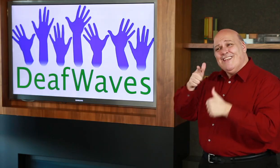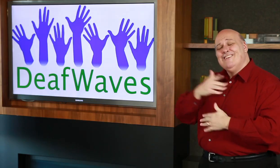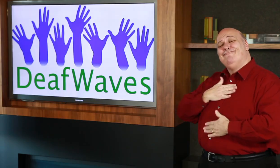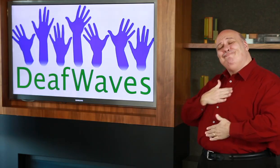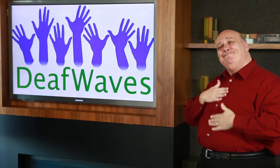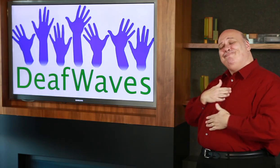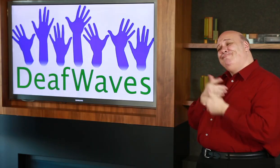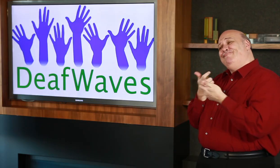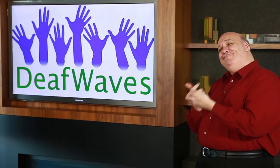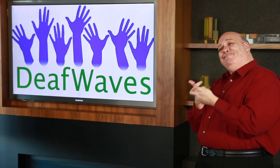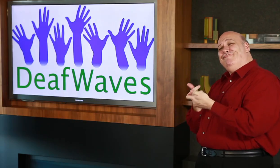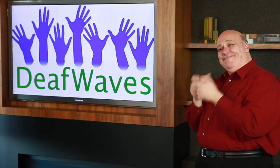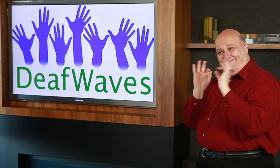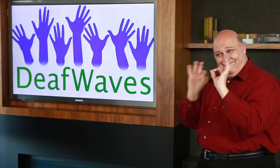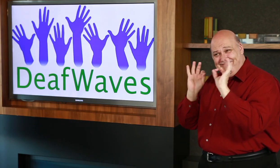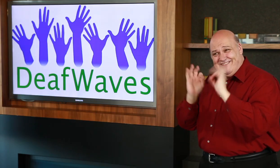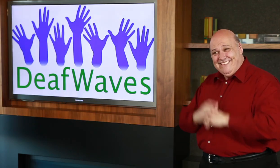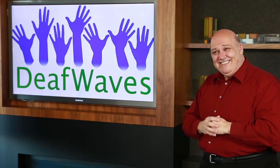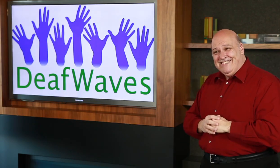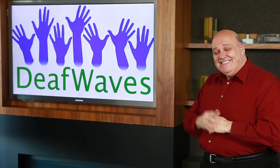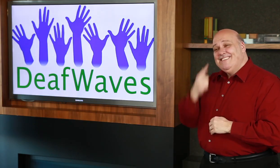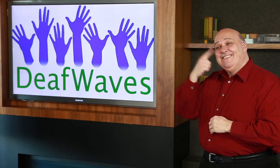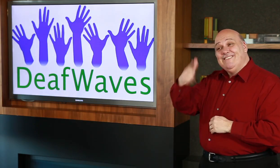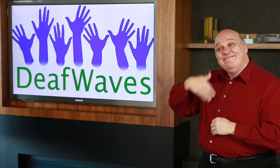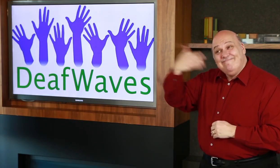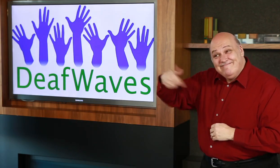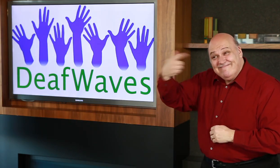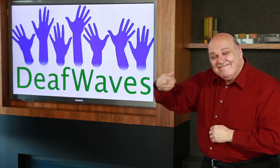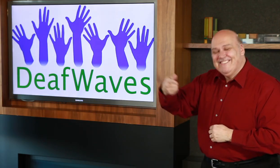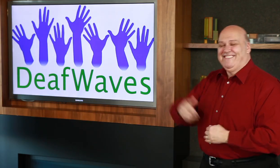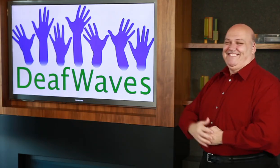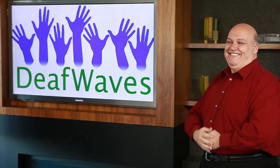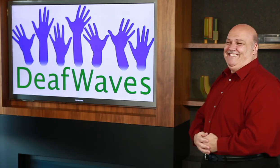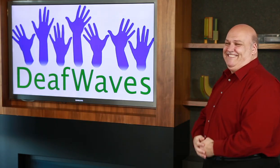See you next time and have a great day!